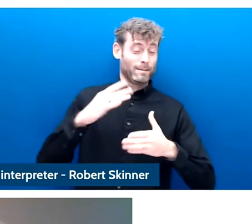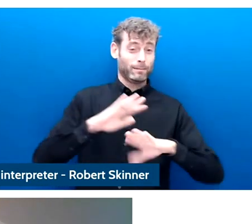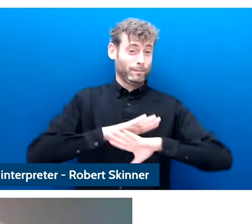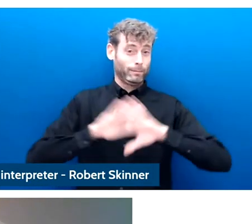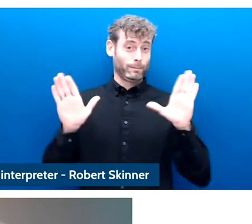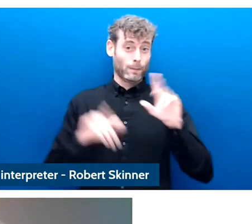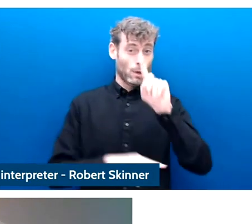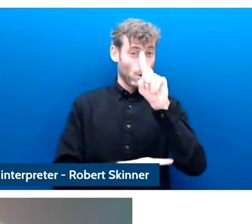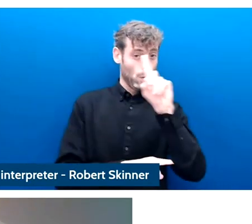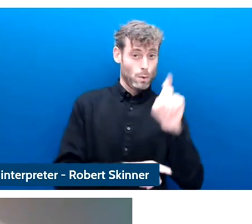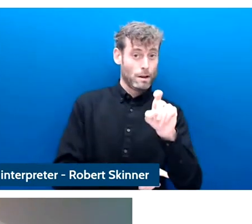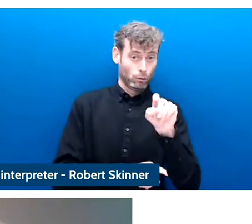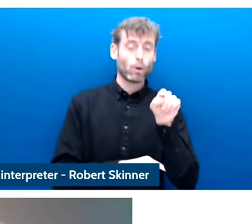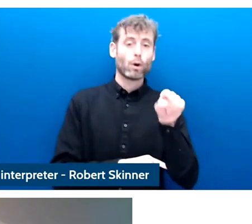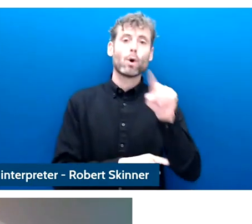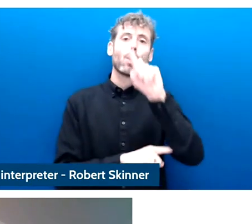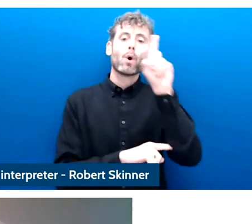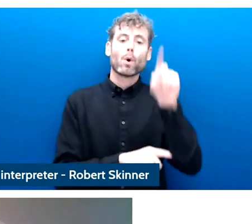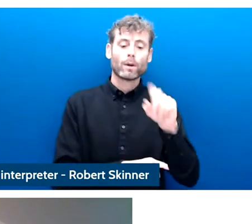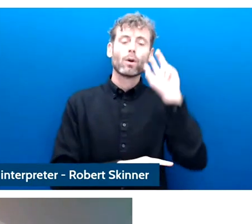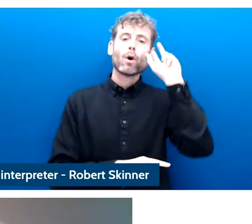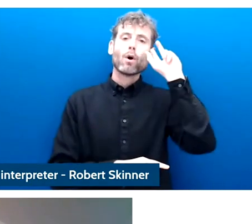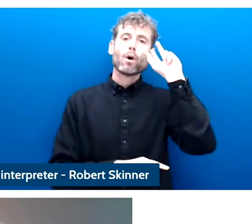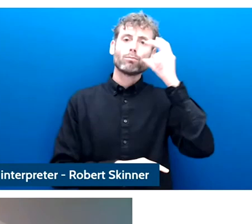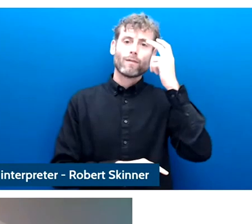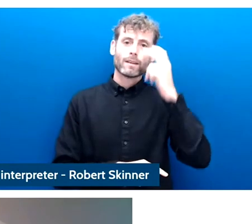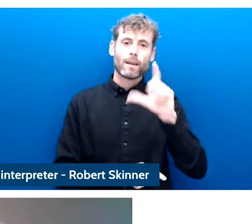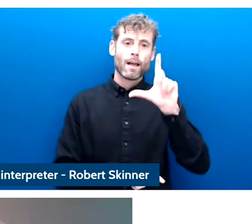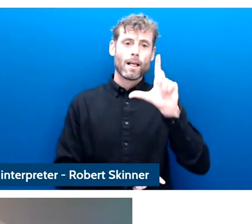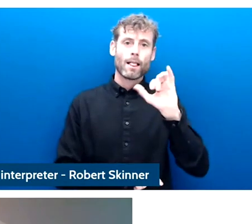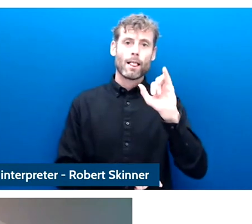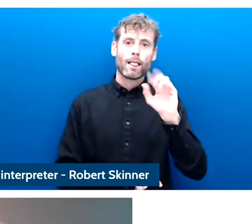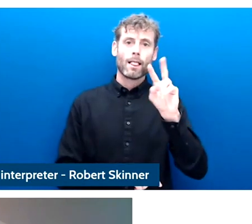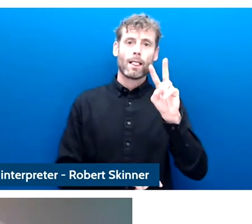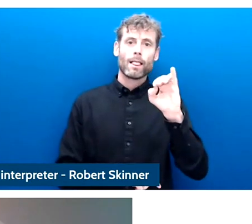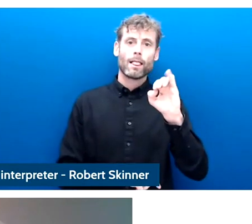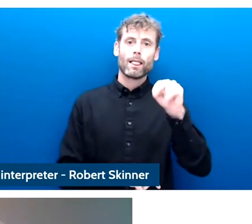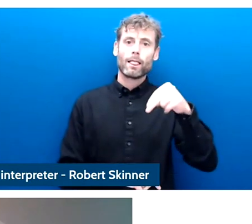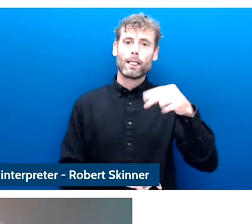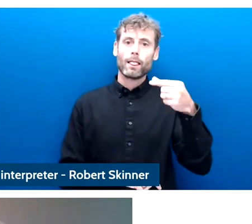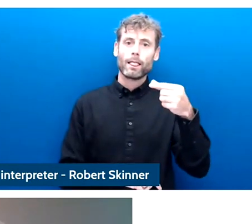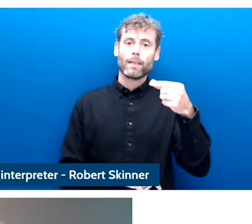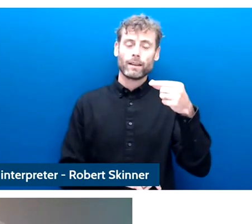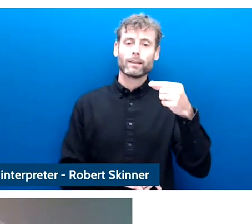that came in from SONIA living son who many of you know and she said if we can